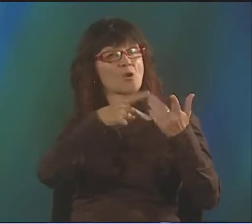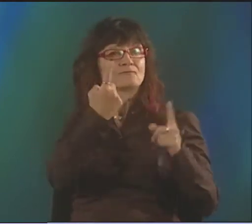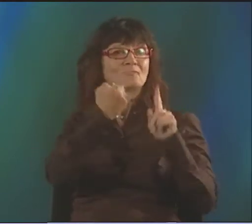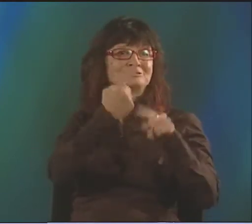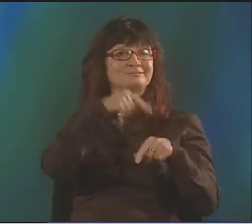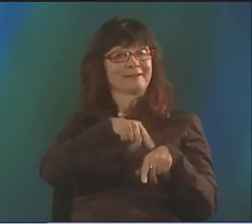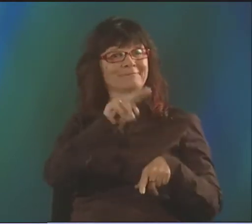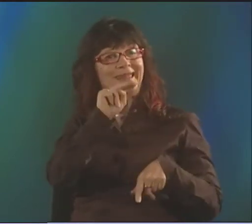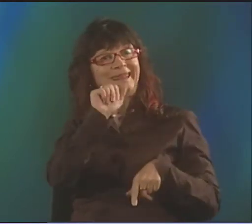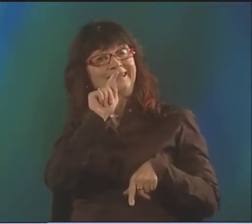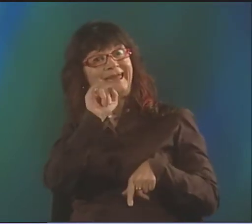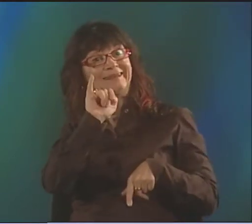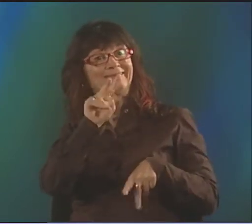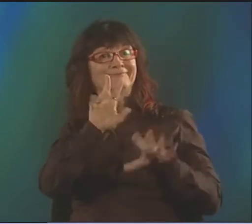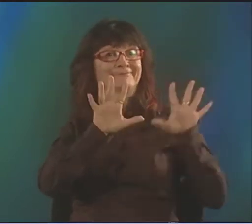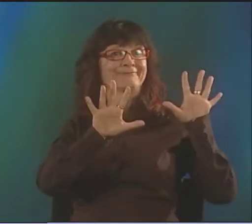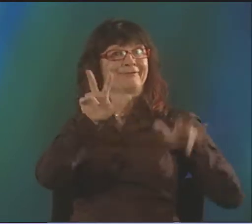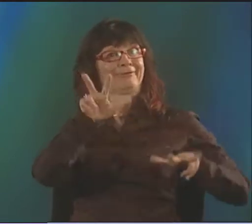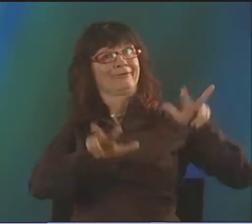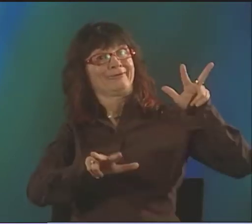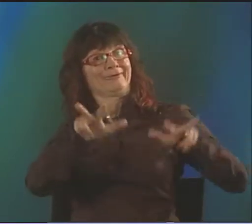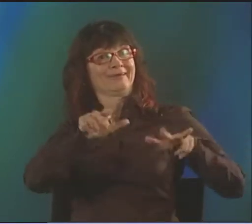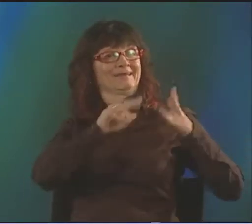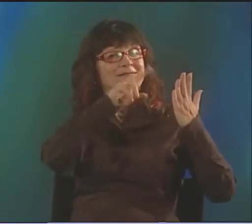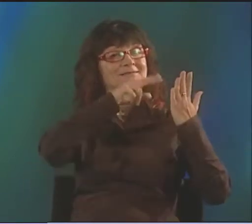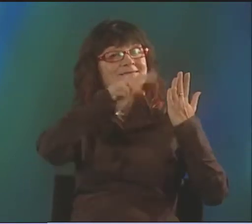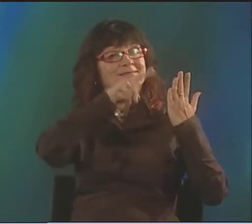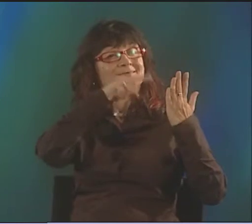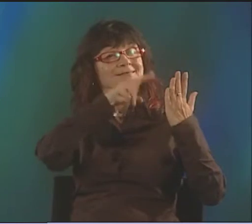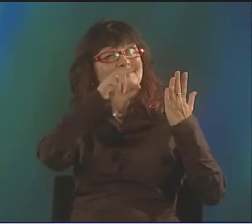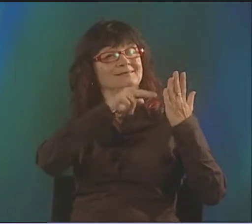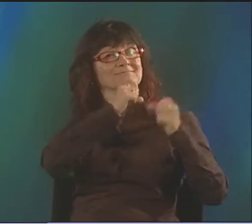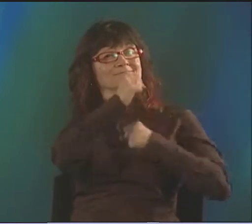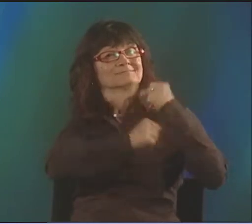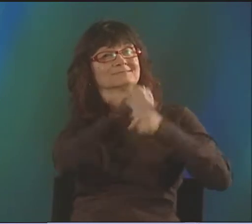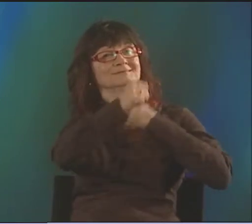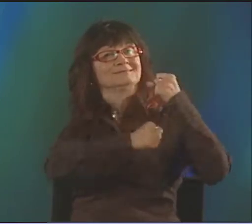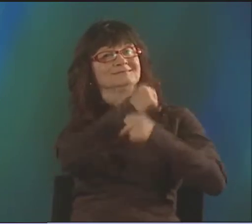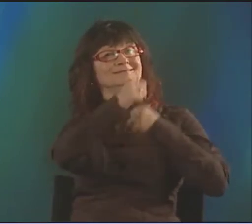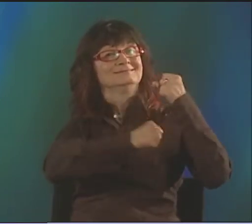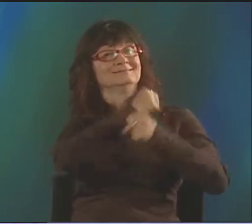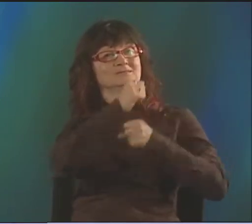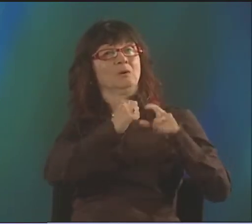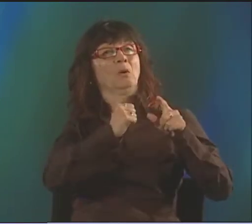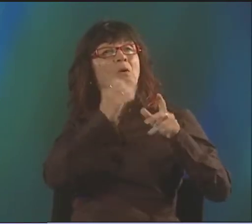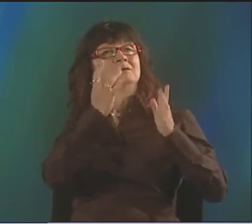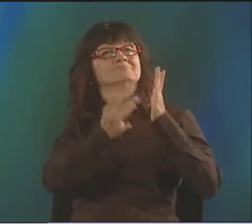YOU KNOW, IT'S LIKE IF SOMEBODY PAINTS. YOU KNOW, THE FIRST TIME YOU PAINT, IT'S VERY NAIVE AND, YOU KNOW, RUDIMENTARY,